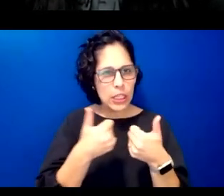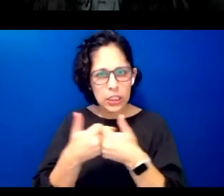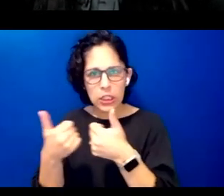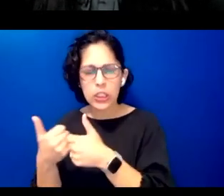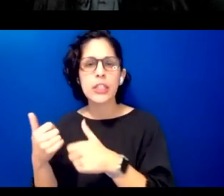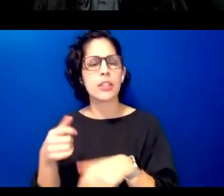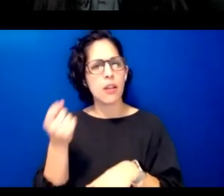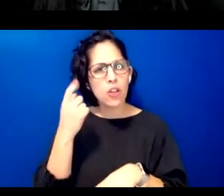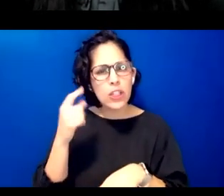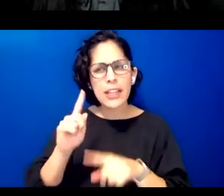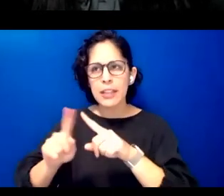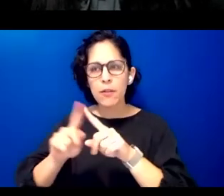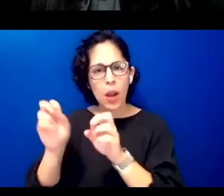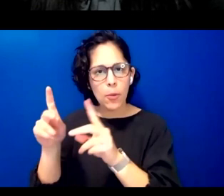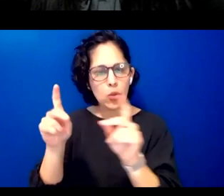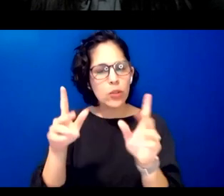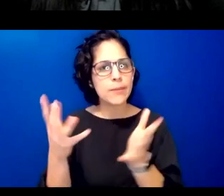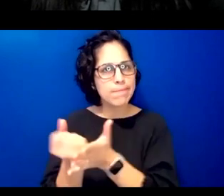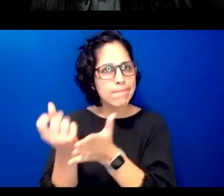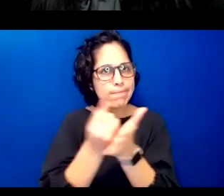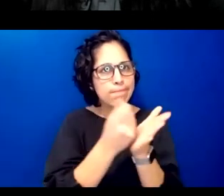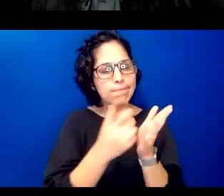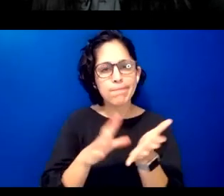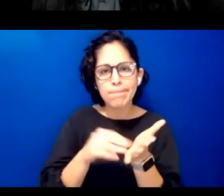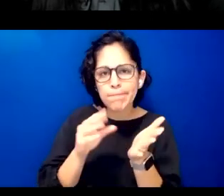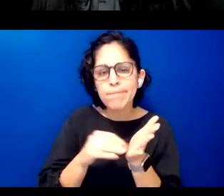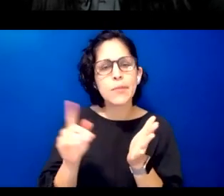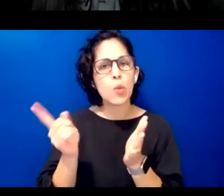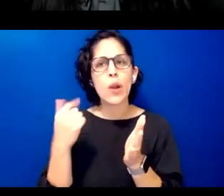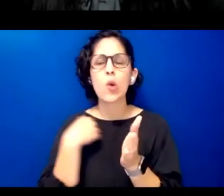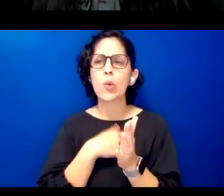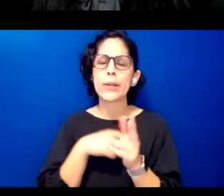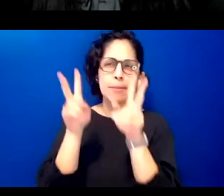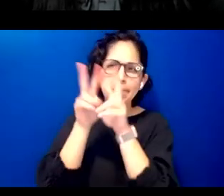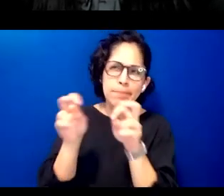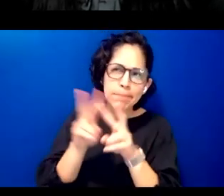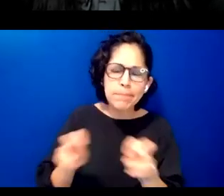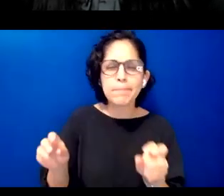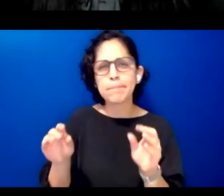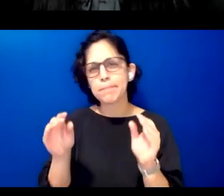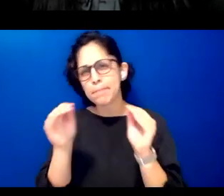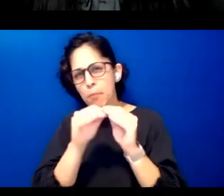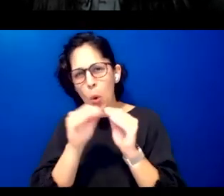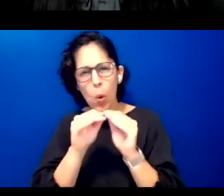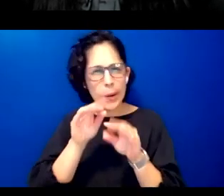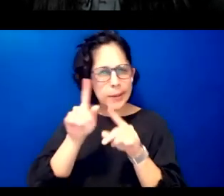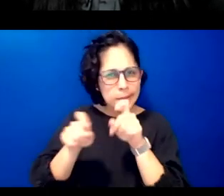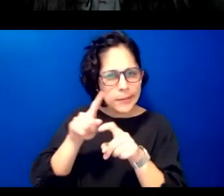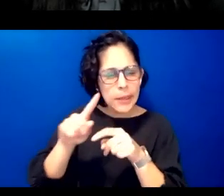and opportunities whereby we need to question explore and analyze digital tools and technology